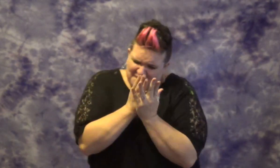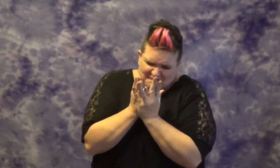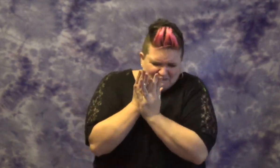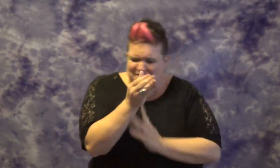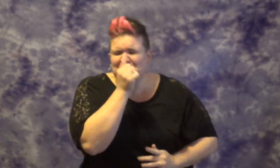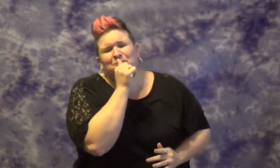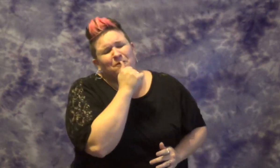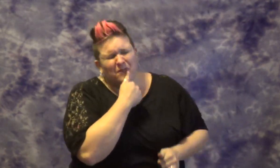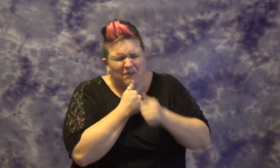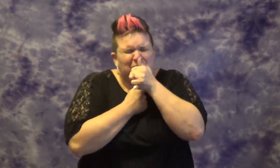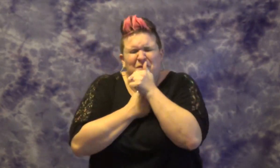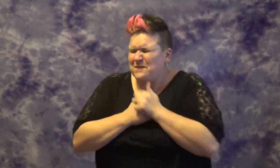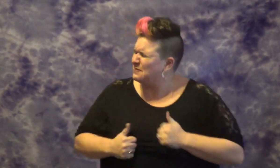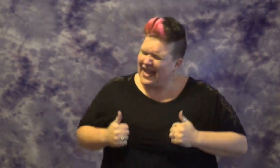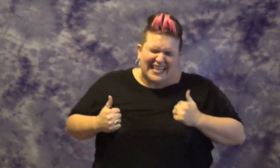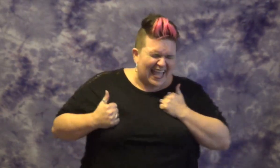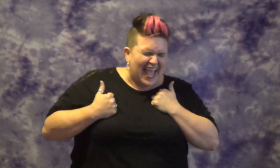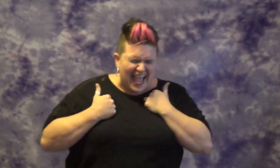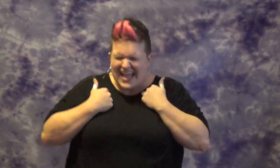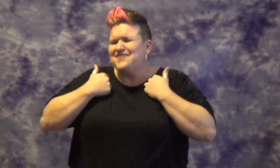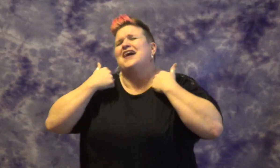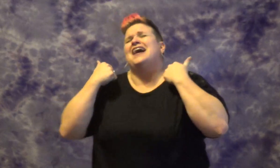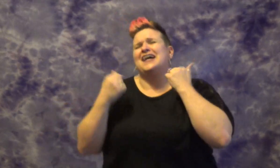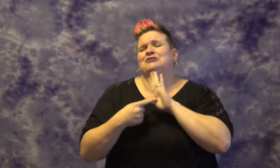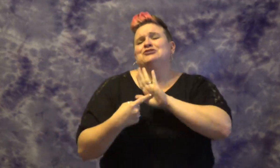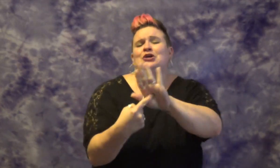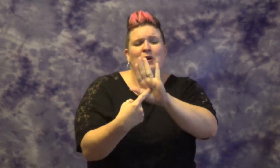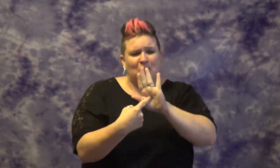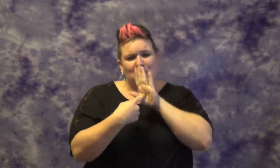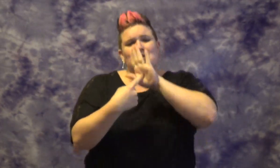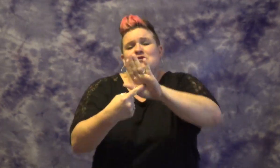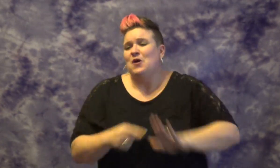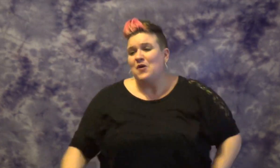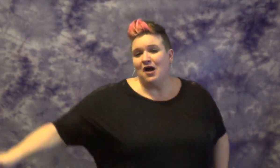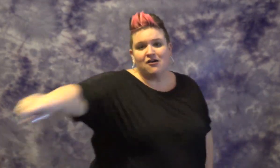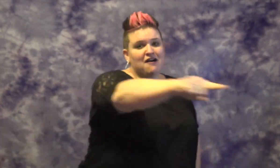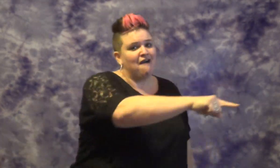MADE IT THROUGH(FIGHT) SUFFERED HORRIBLE MY LIFE SHOW YOU SHOW YOU